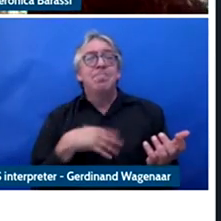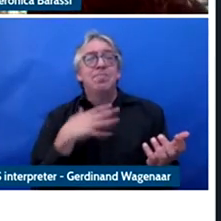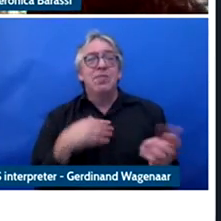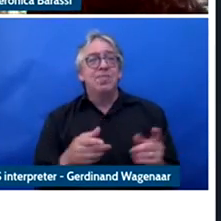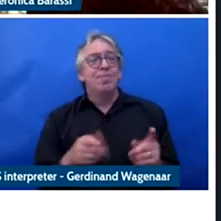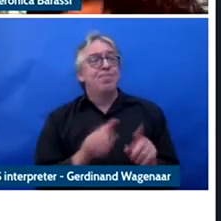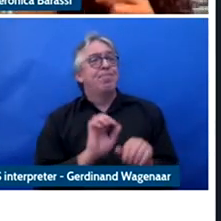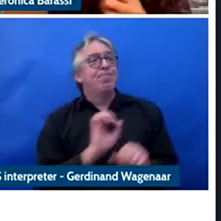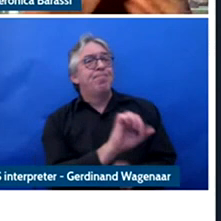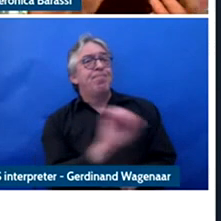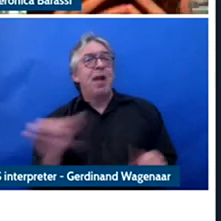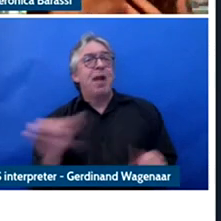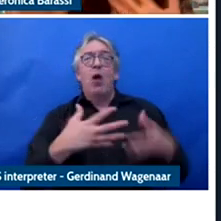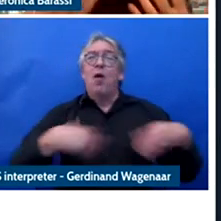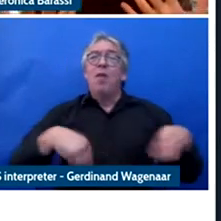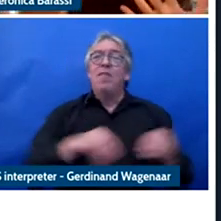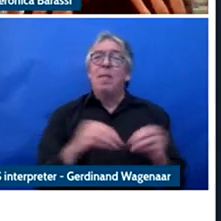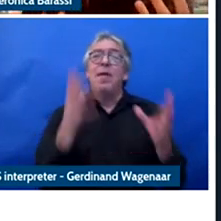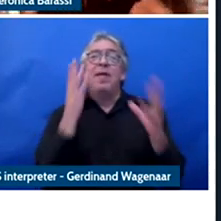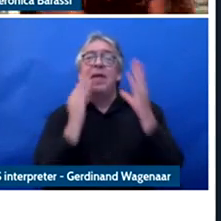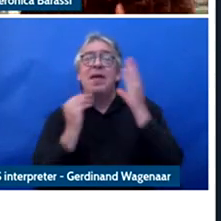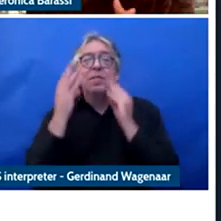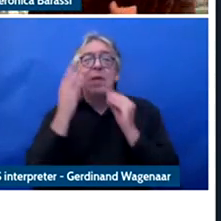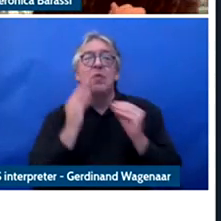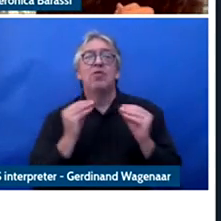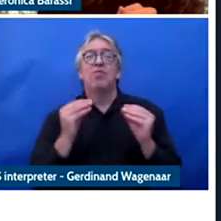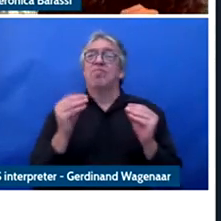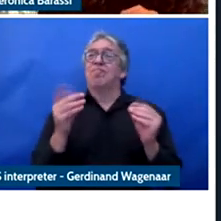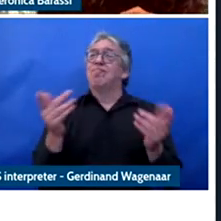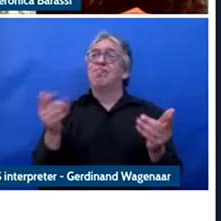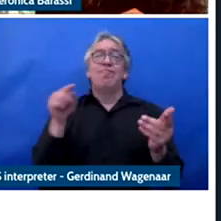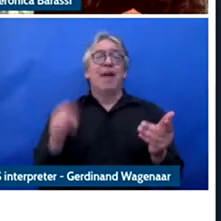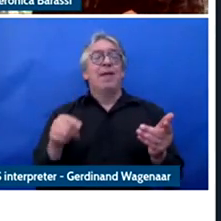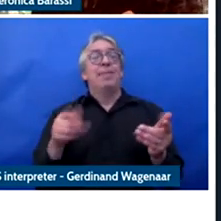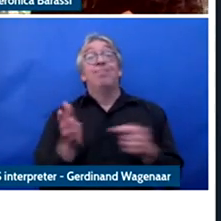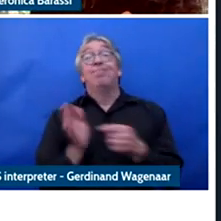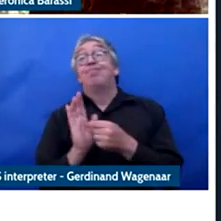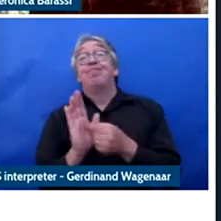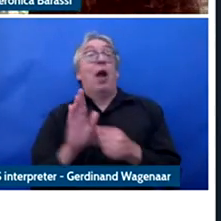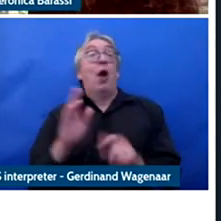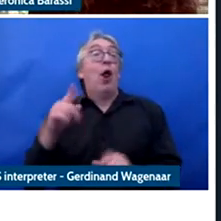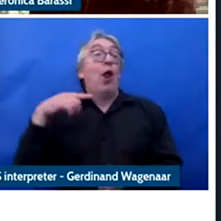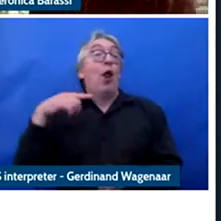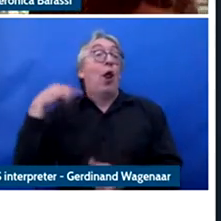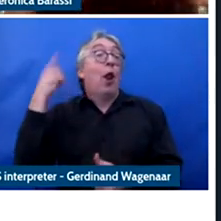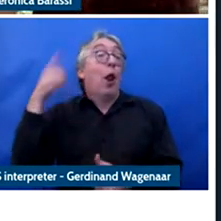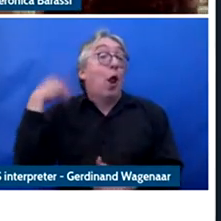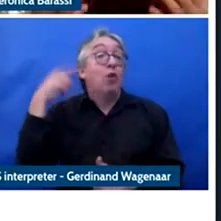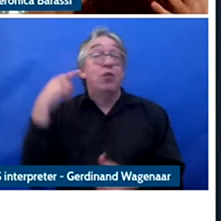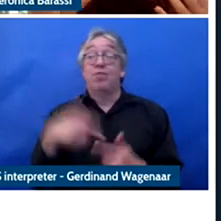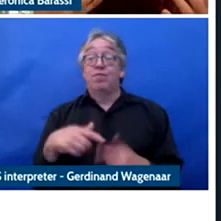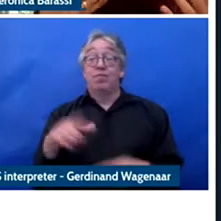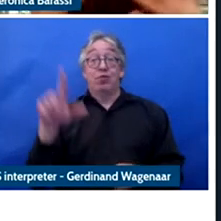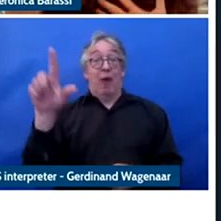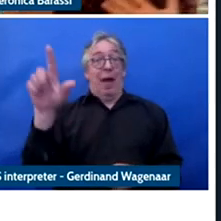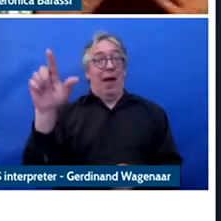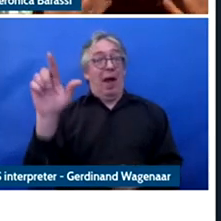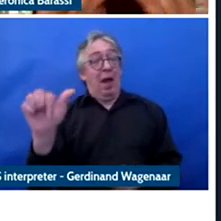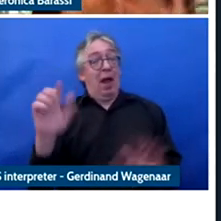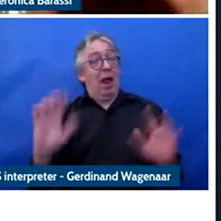live in cities like London and Los Angeles and so, I tried to interview parents